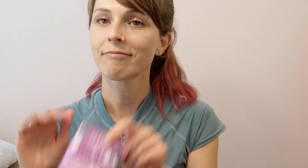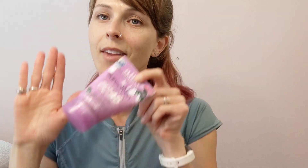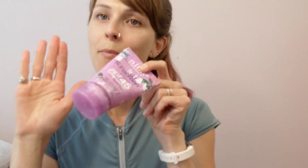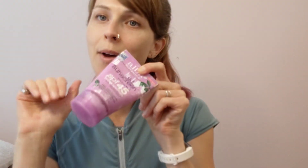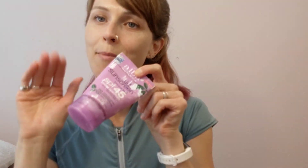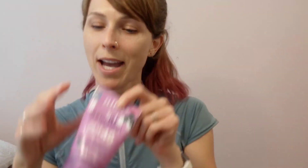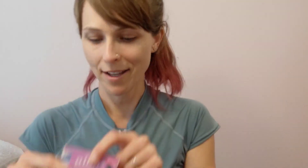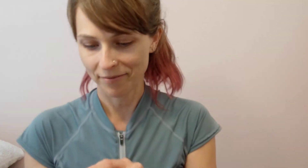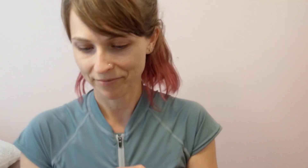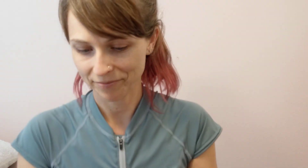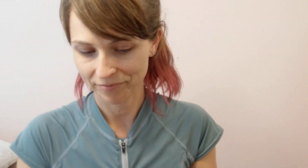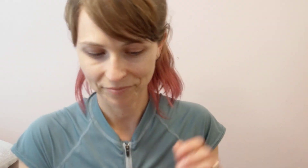Bye bye.